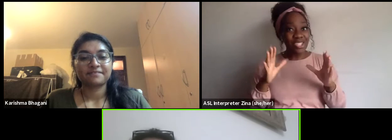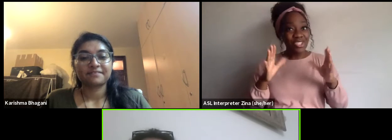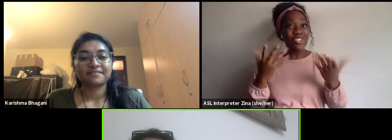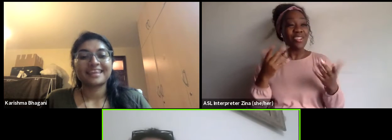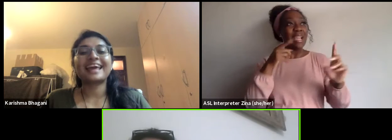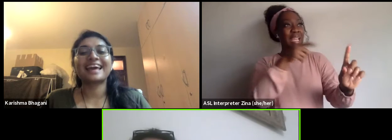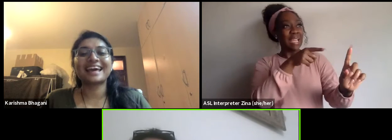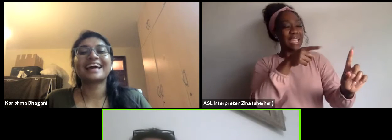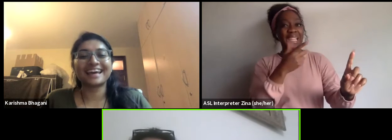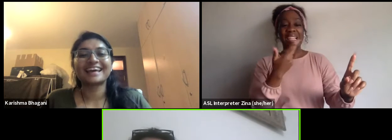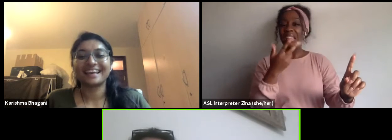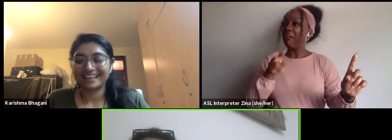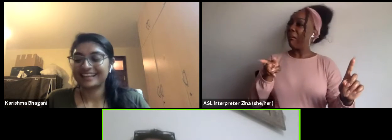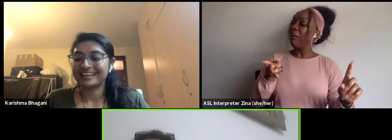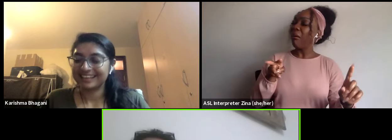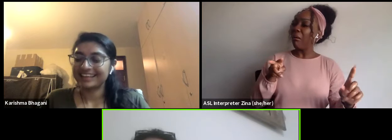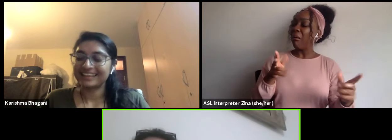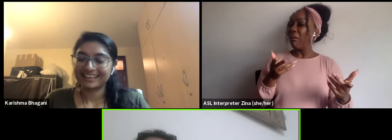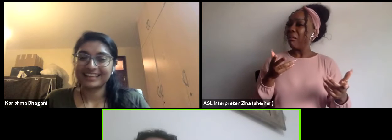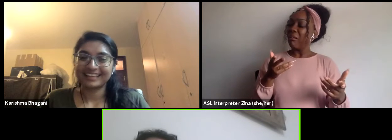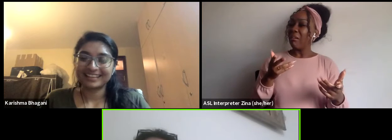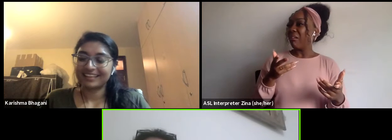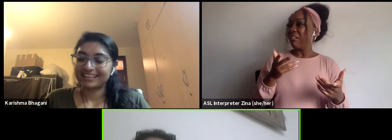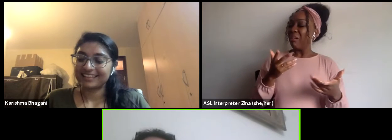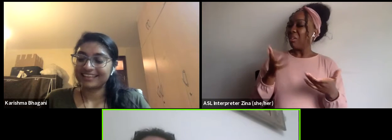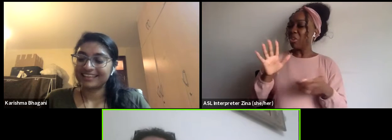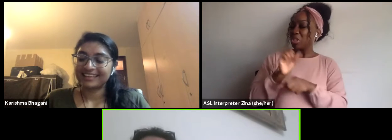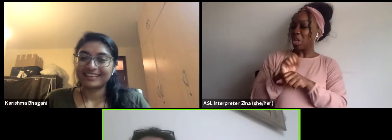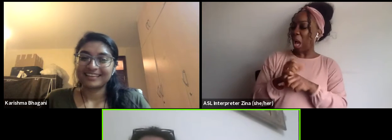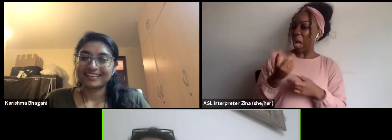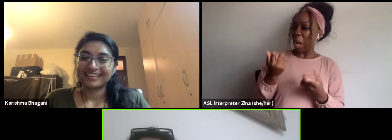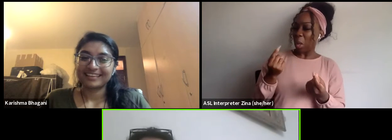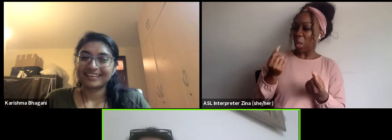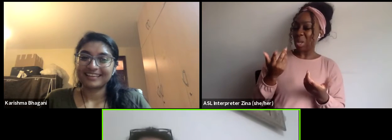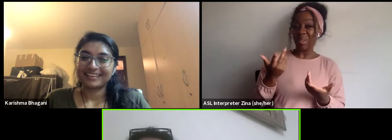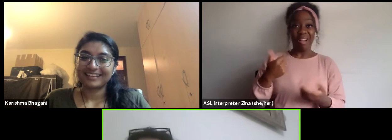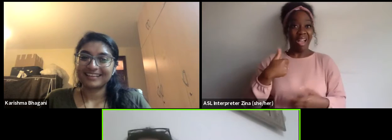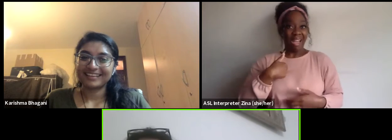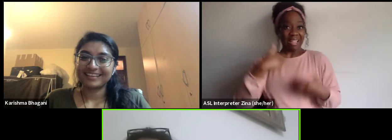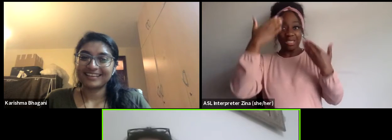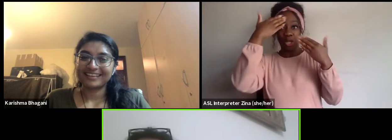So can you imagine how to find the work I like learning and I couldn't afford